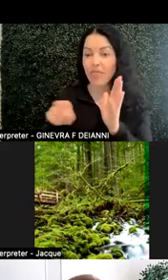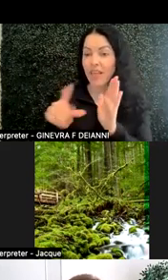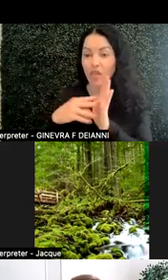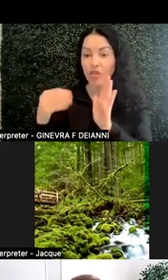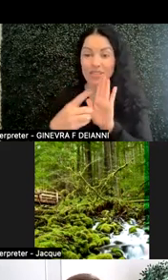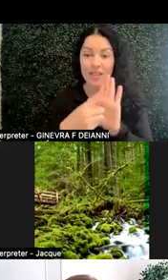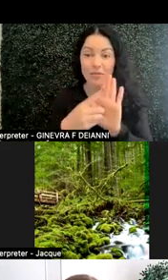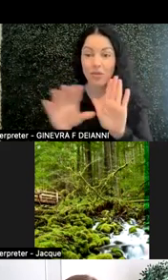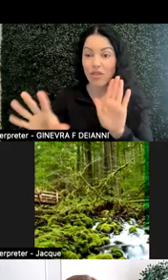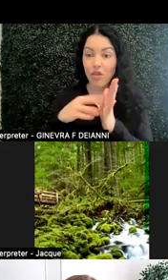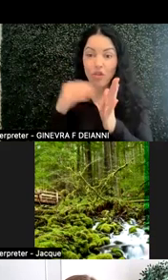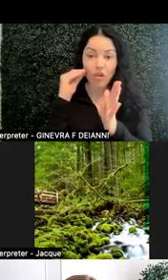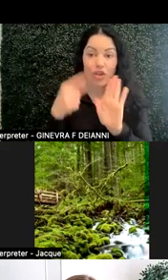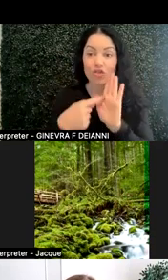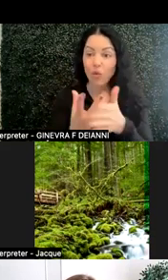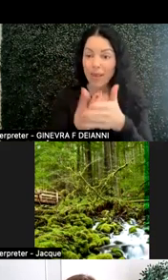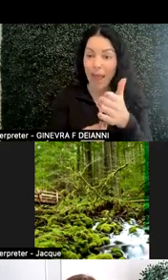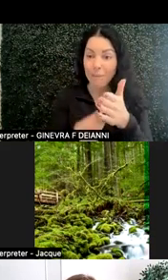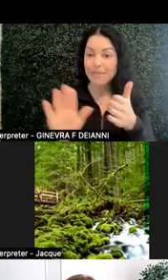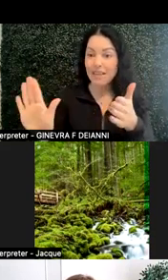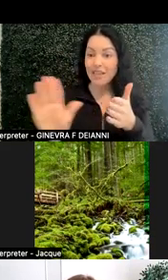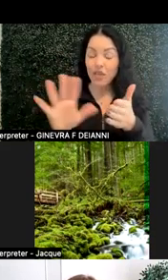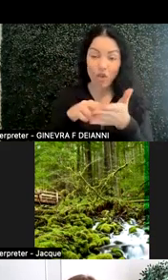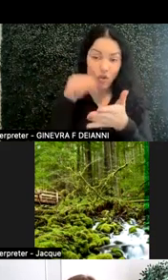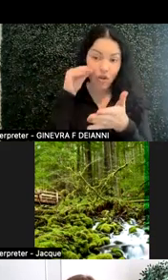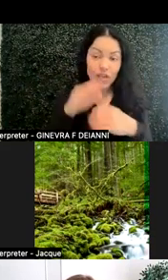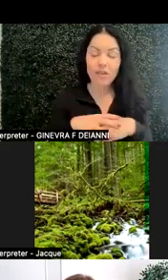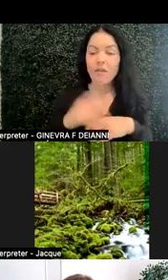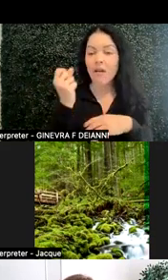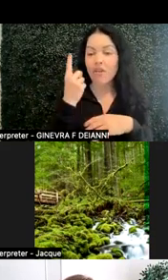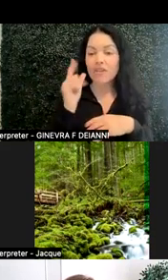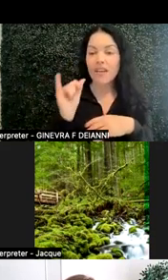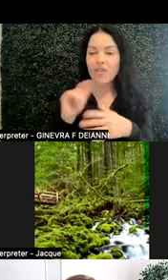show gaps in their learning. Understanding that those multiple modalities,